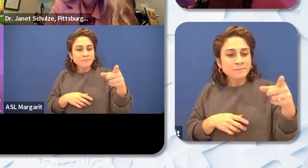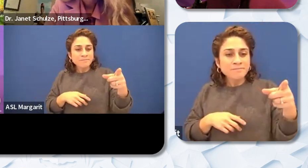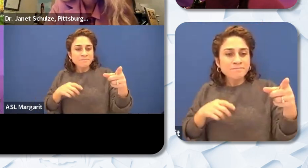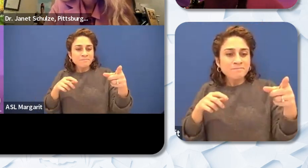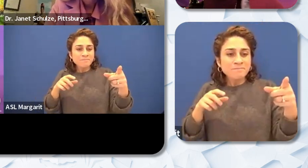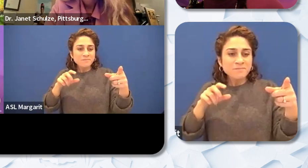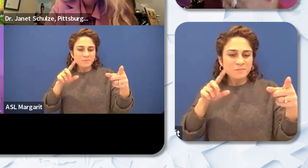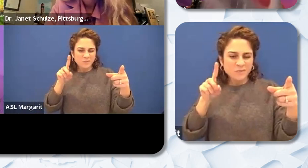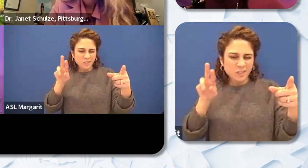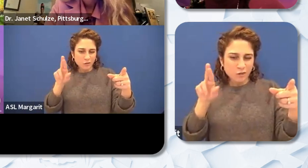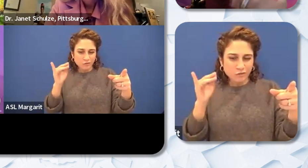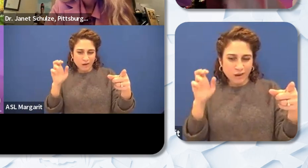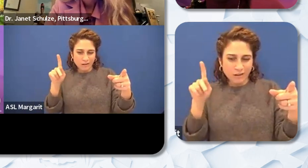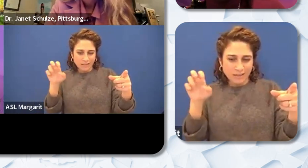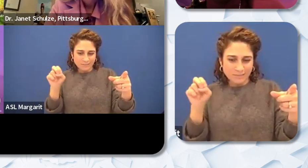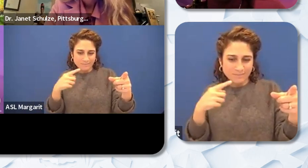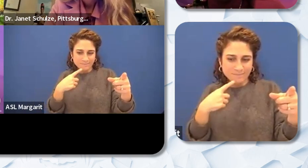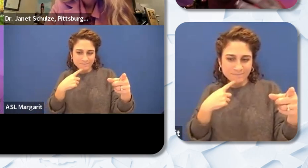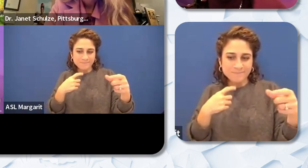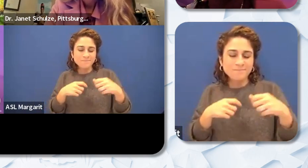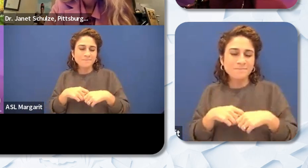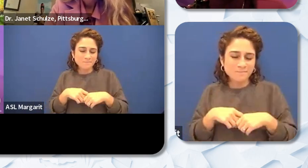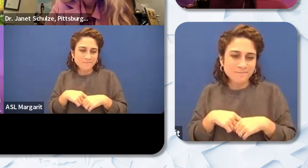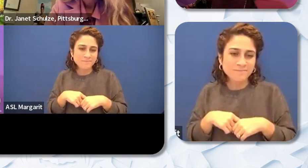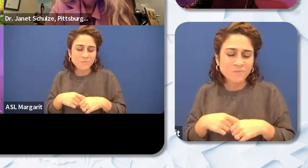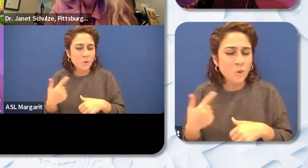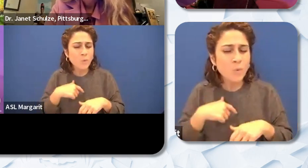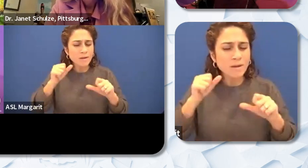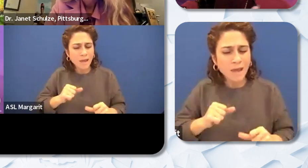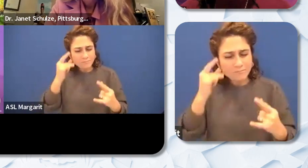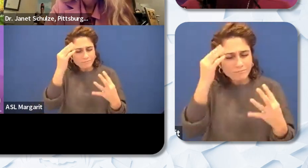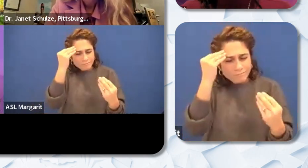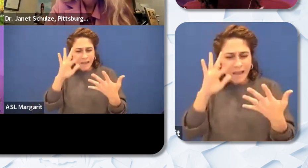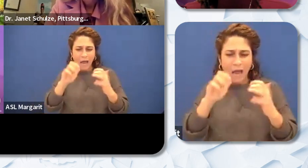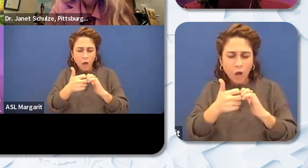about when it comes to you know putting into the system to diversify the workforce. And Dr.